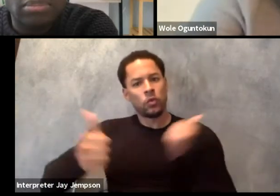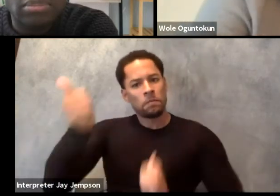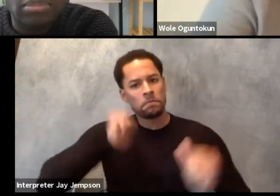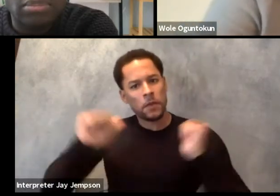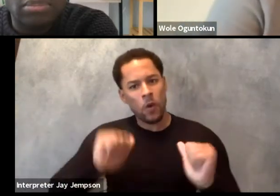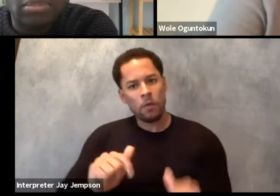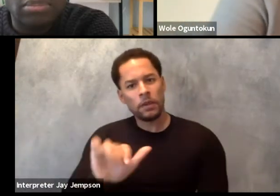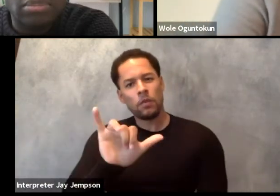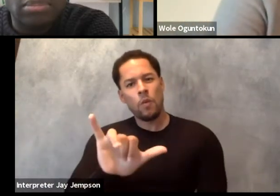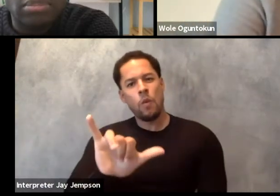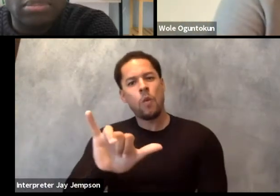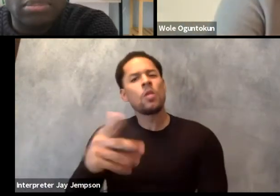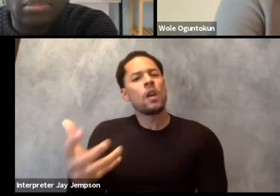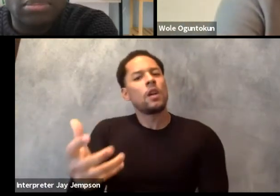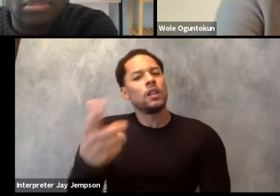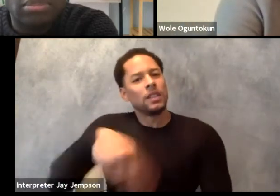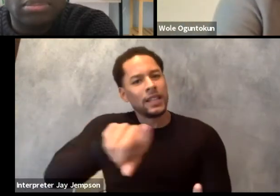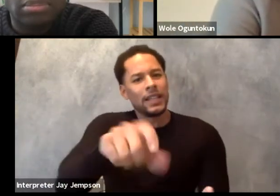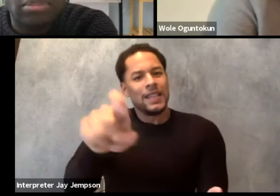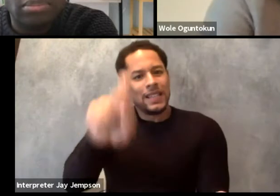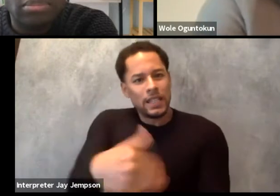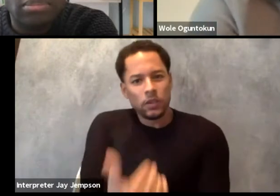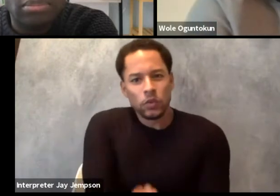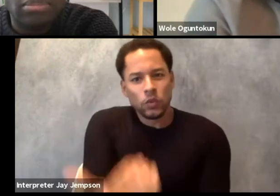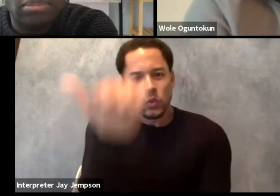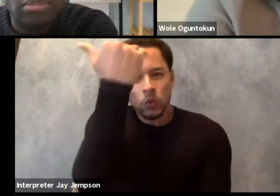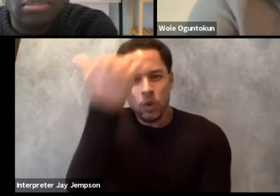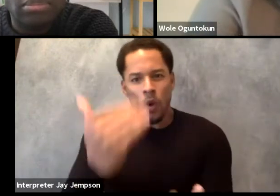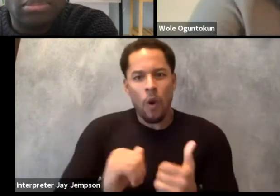as they need to have been provoked in this exploration